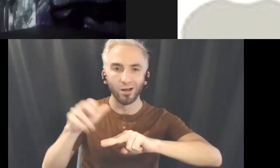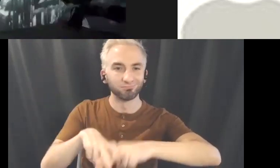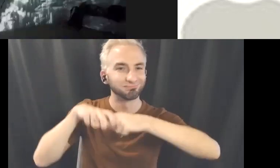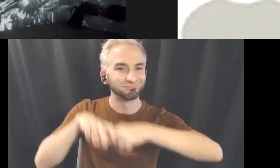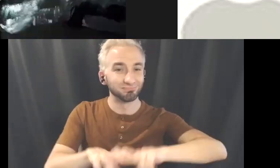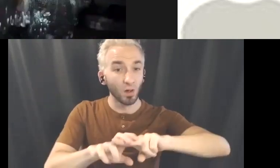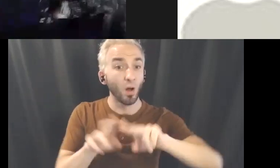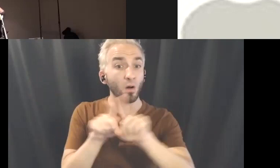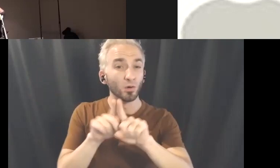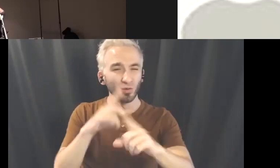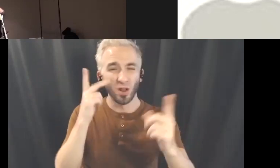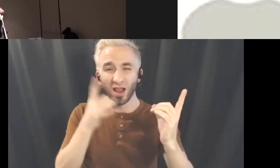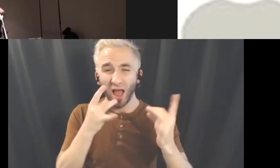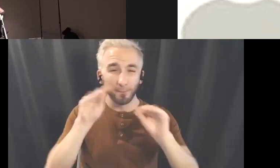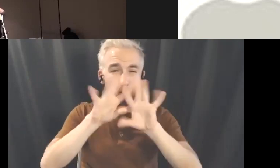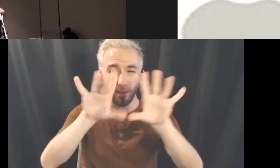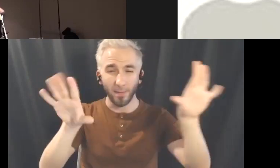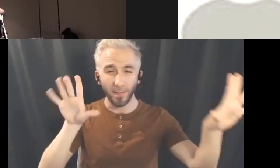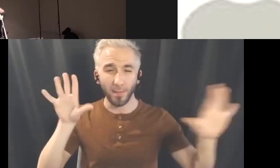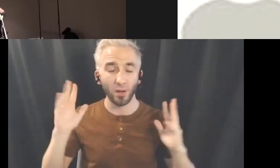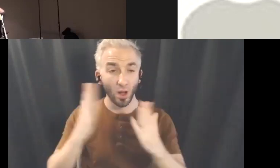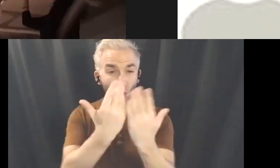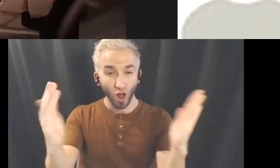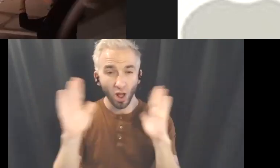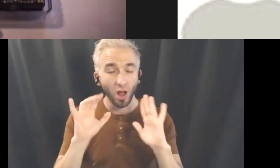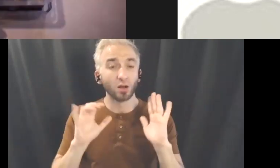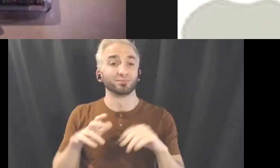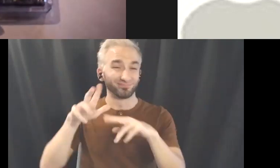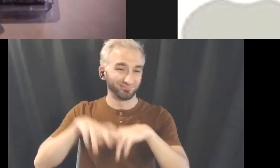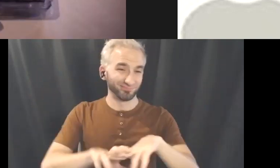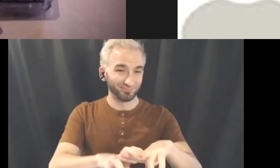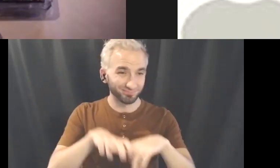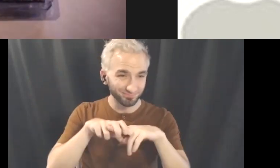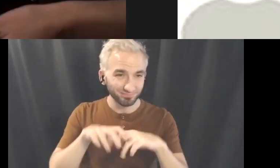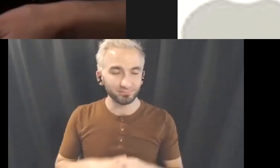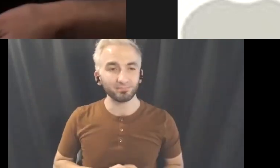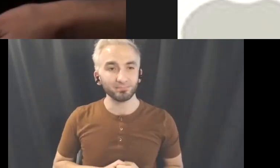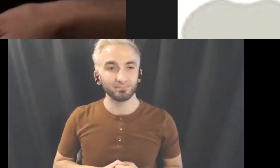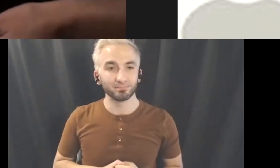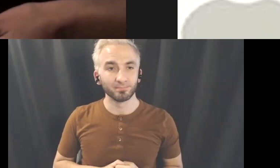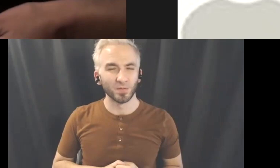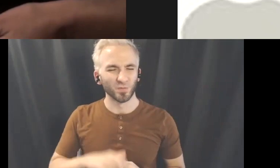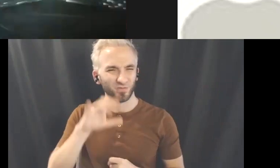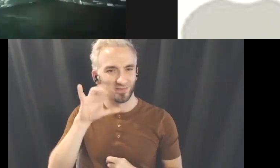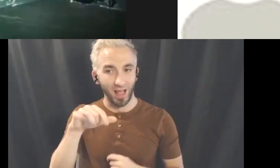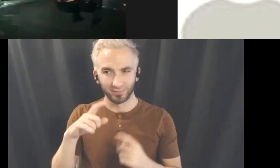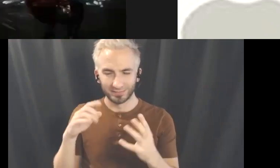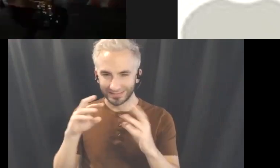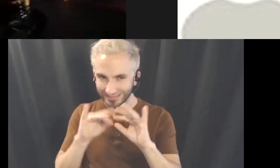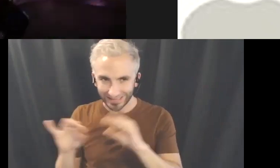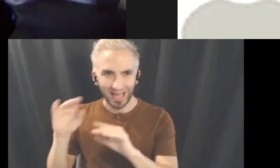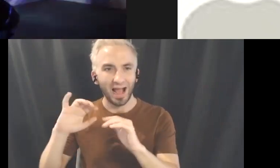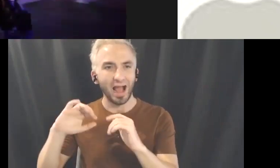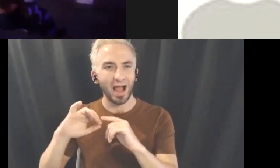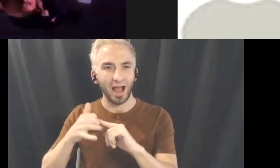So for this project we use Arduino to capture the gyroscope and accelerometer data and sent